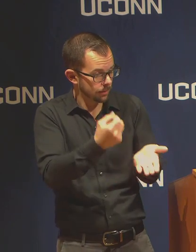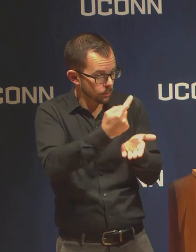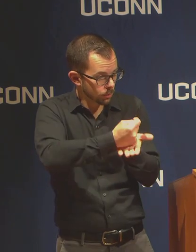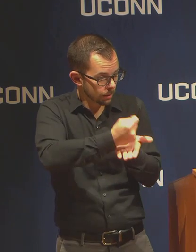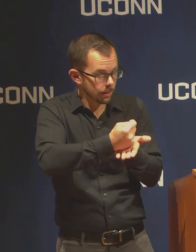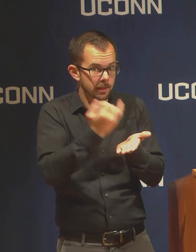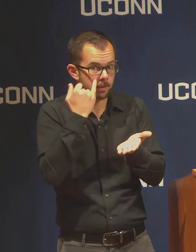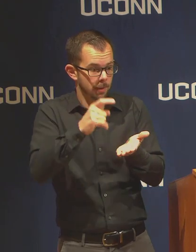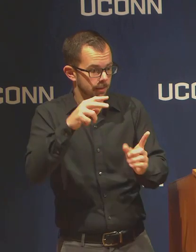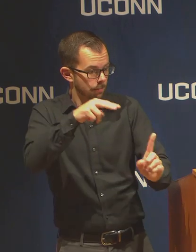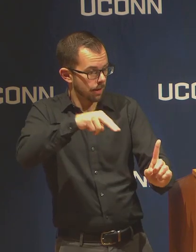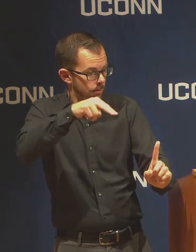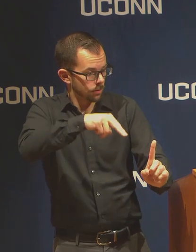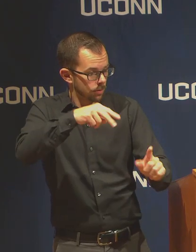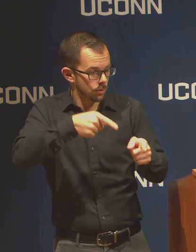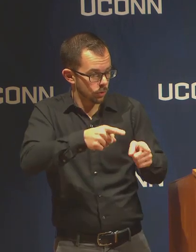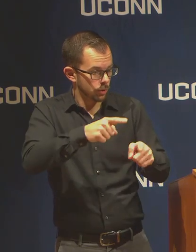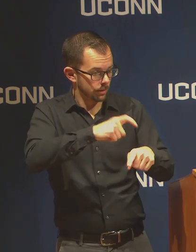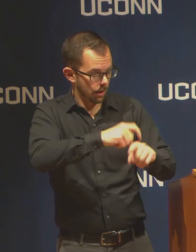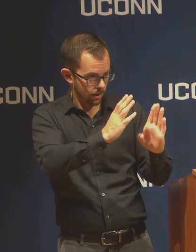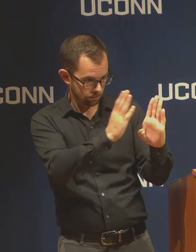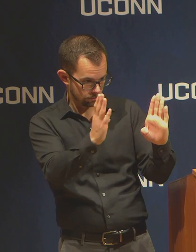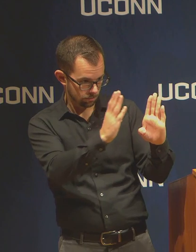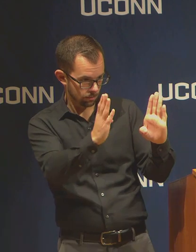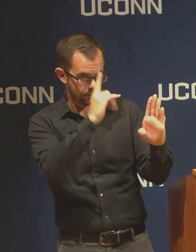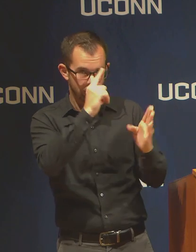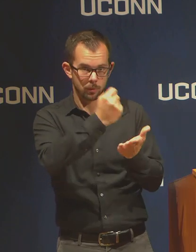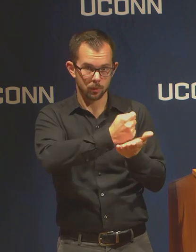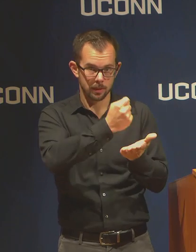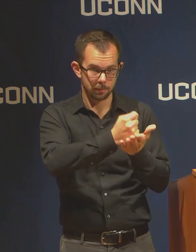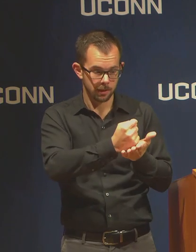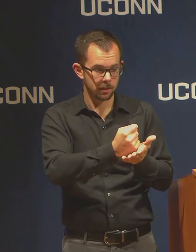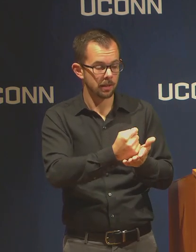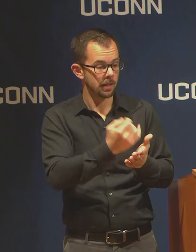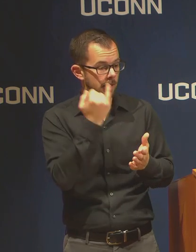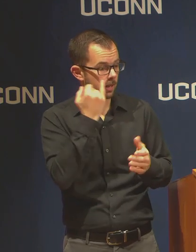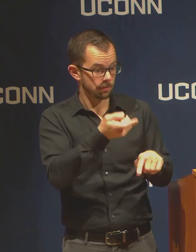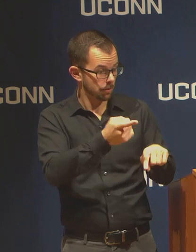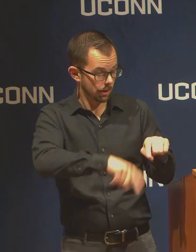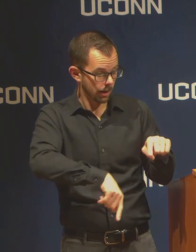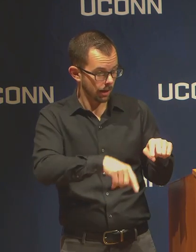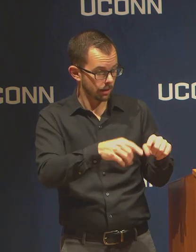a certain time in a treatment plan, that will take place.